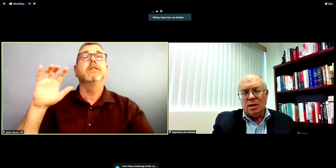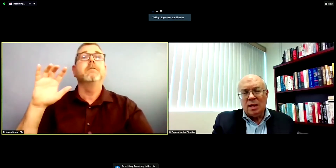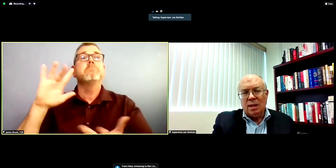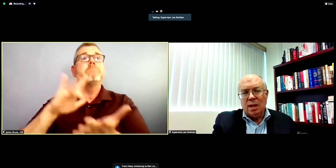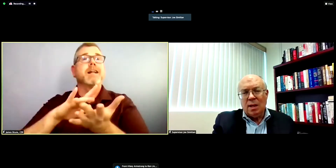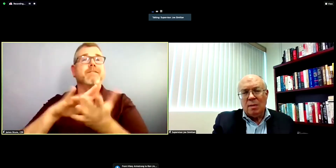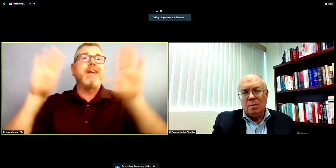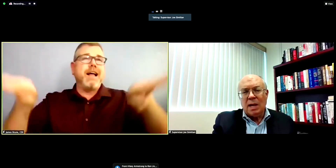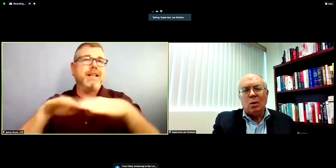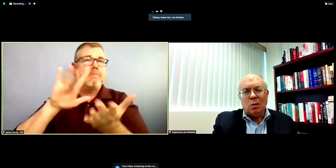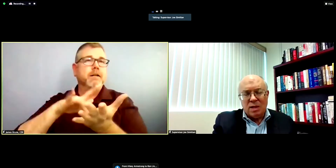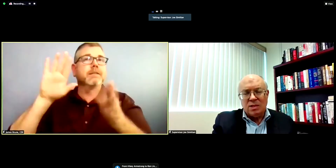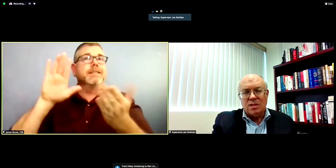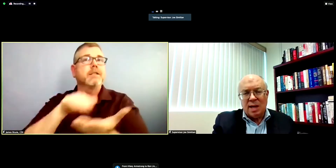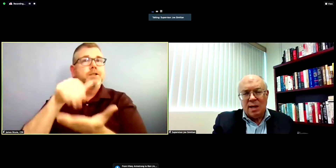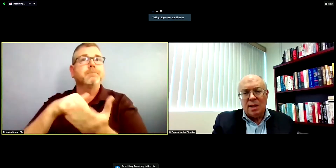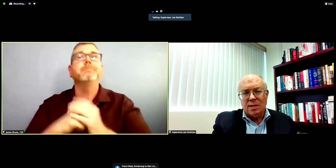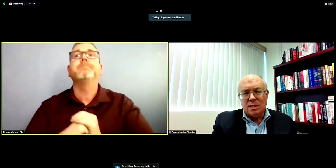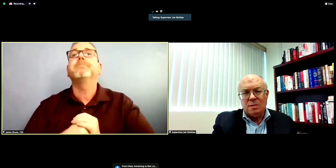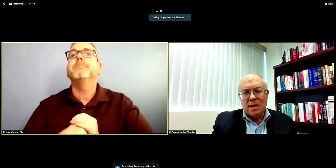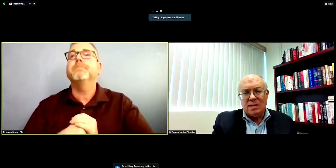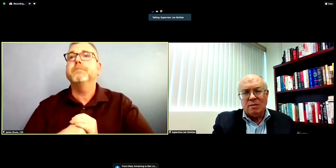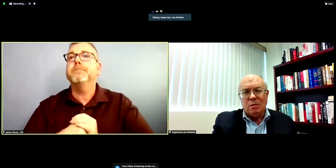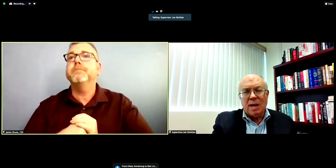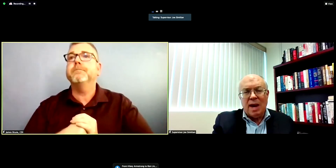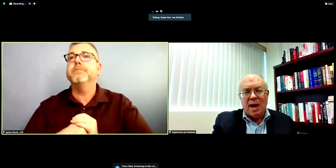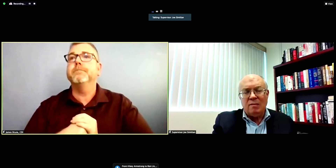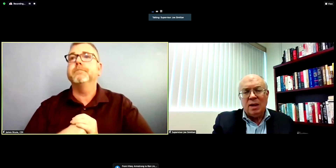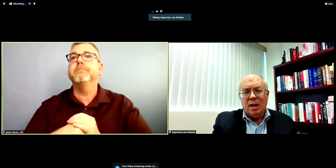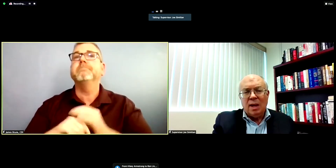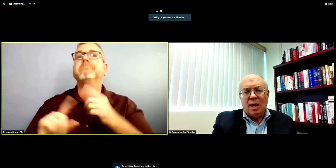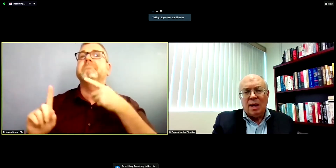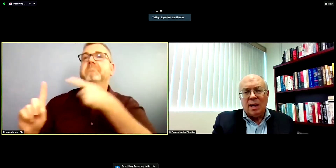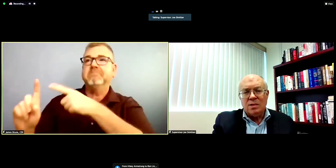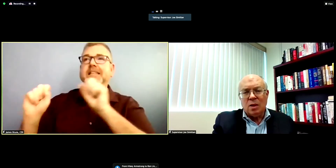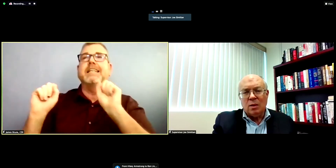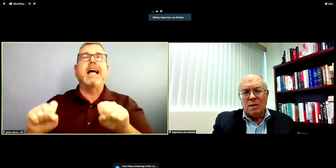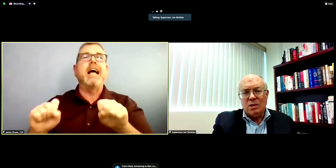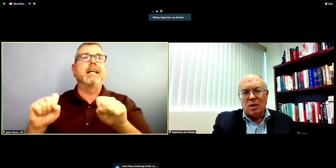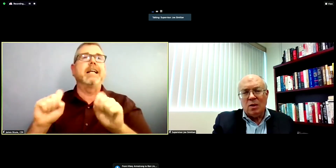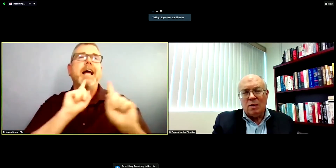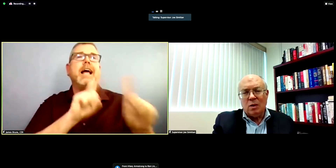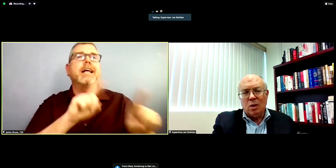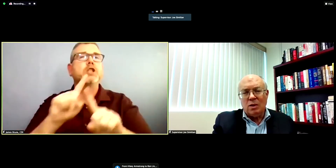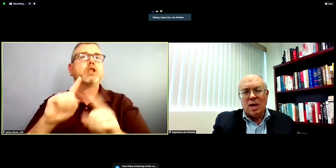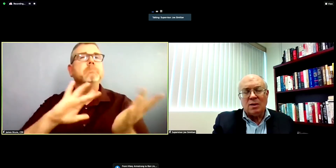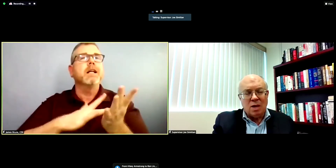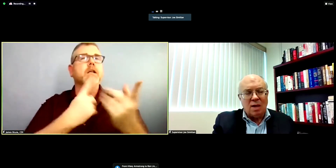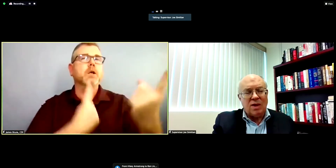the medical questions that i suspect some of you may have, so let me turn it over to her. Dr. Tong,